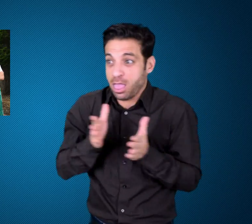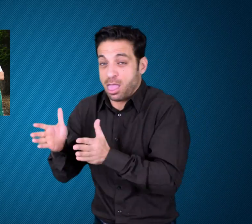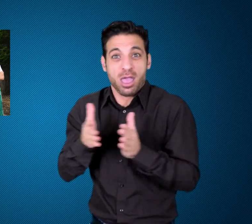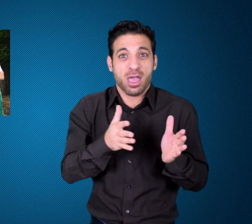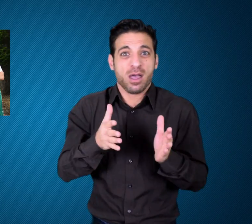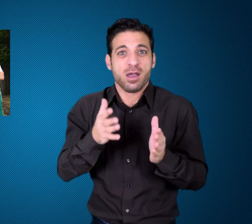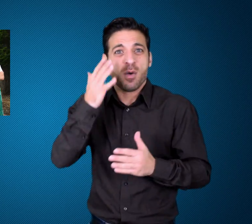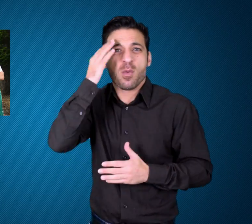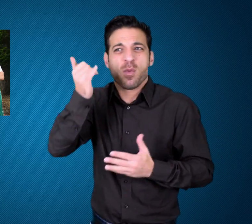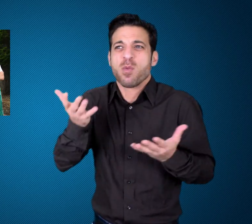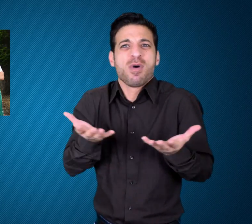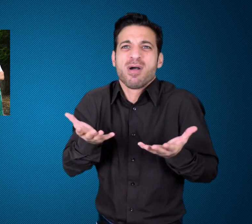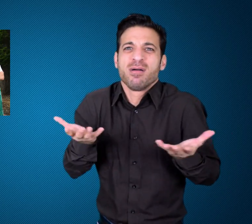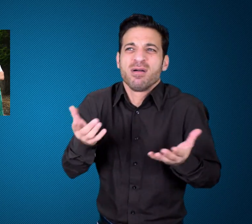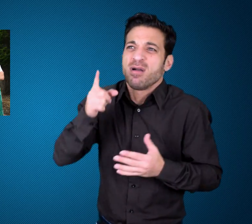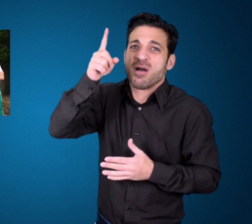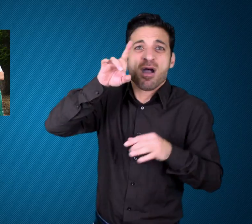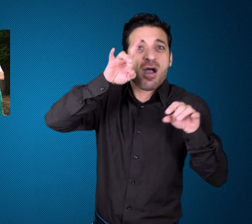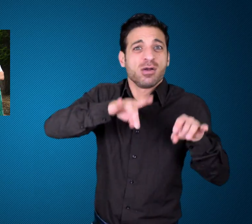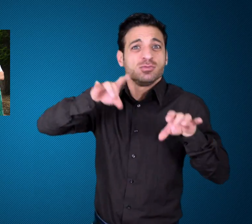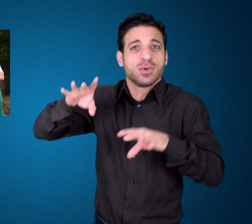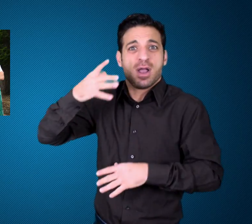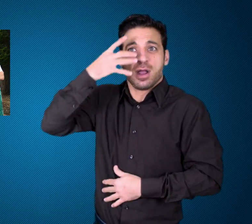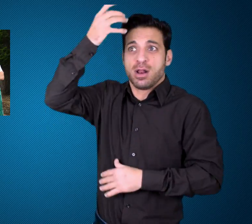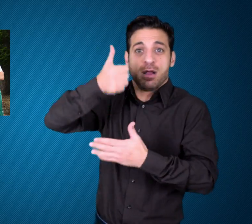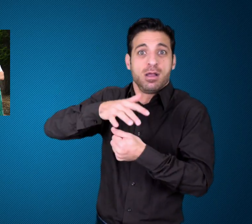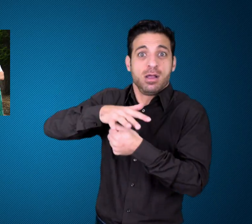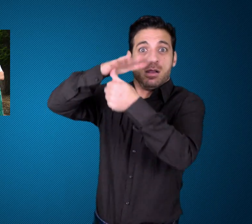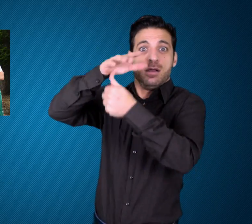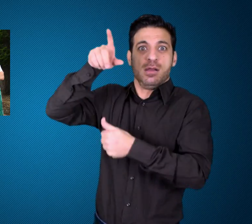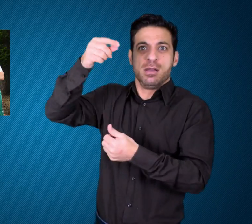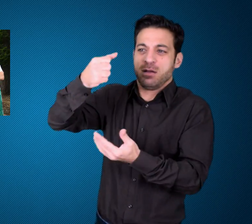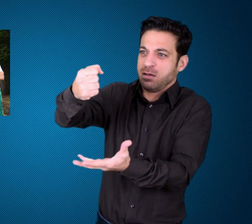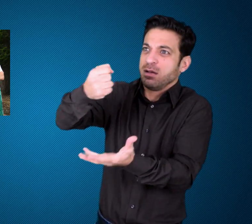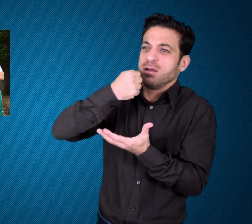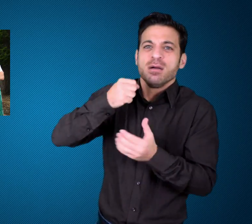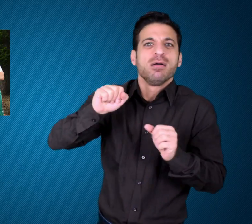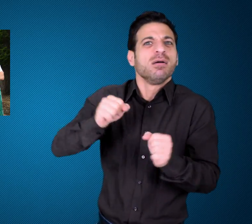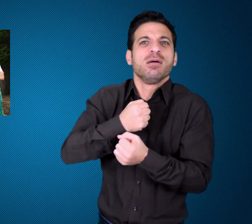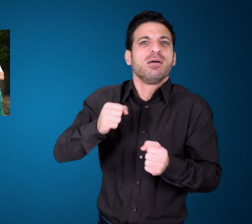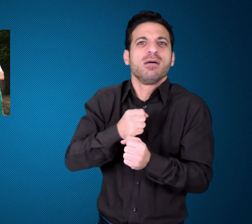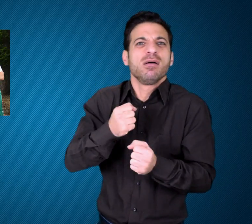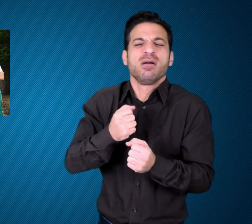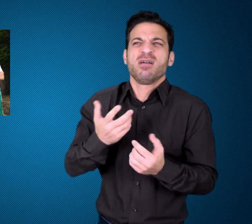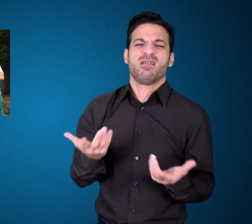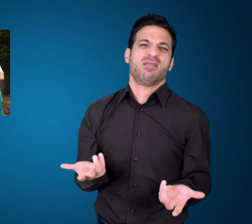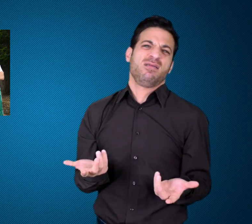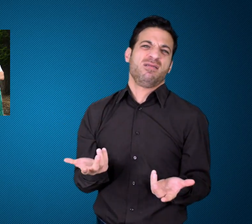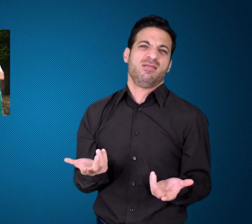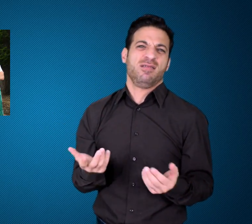professional level because the